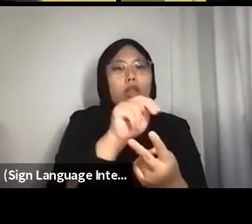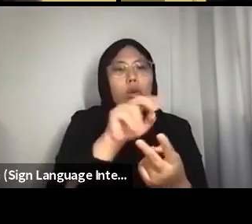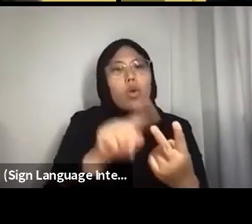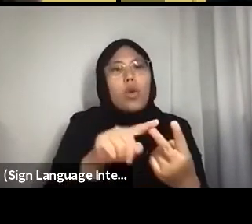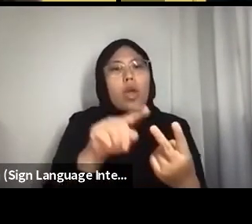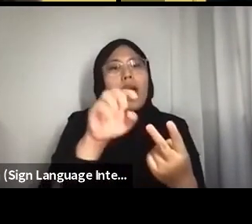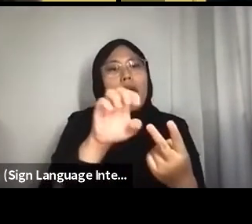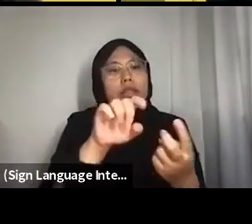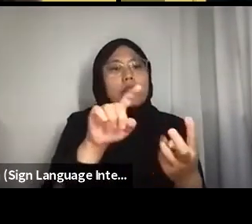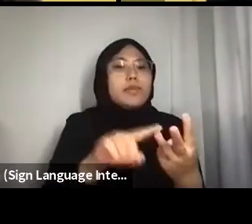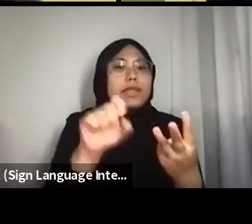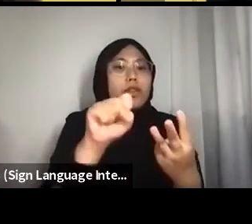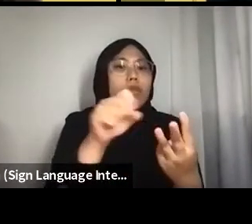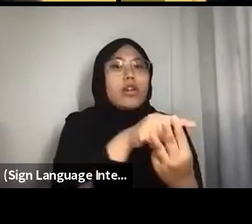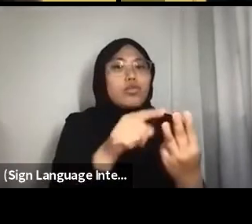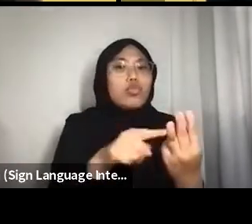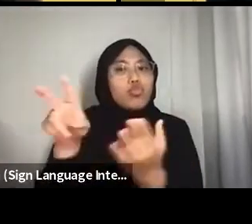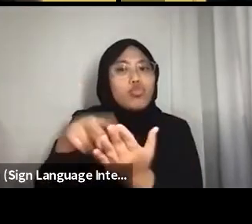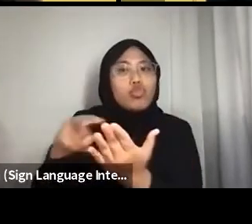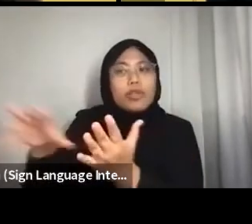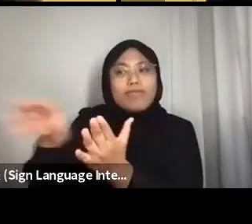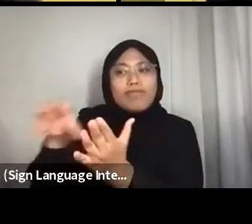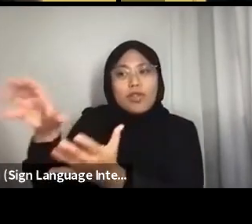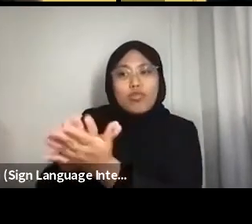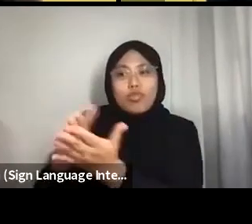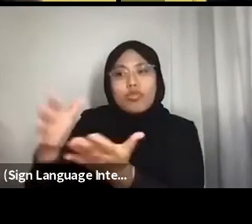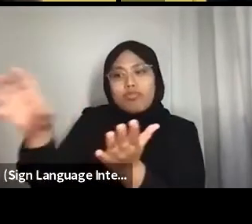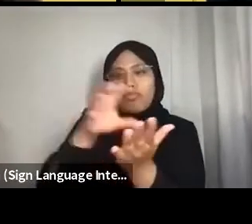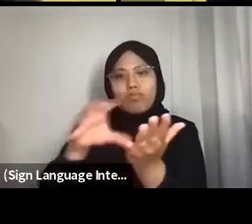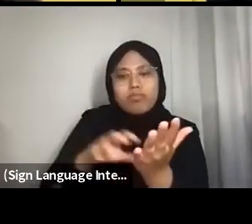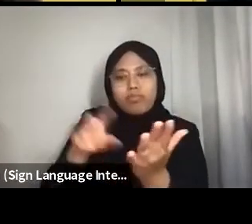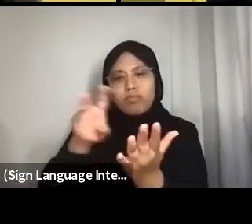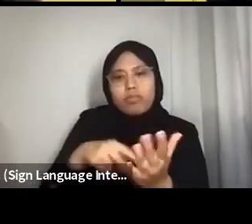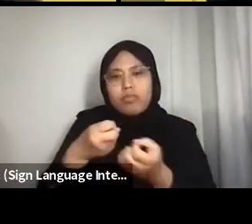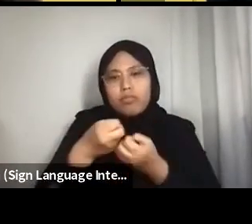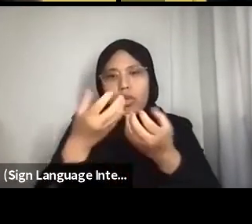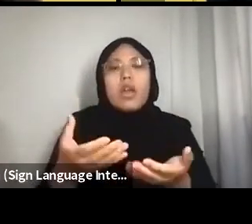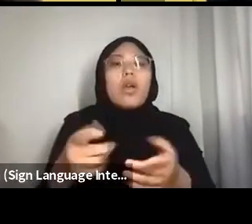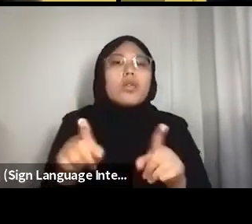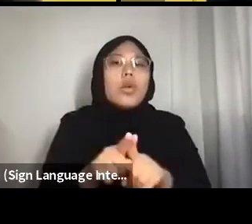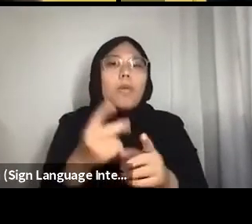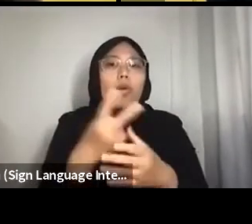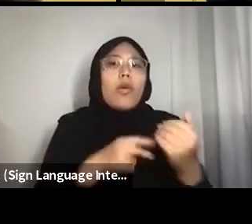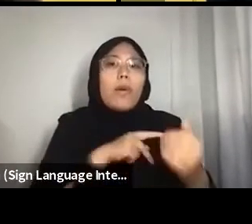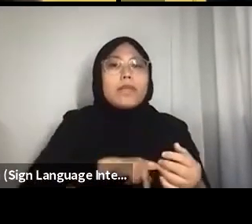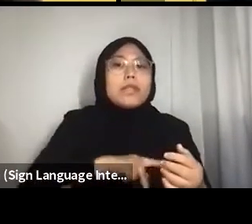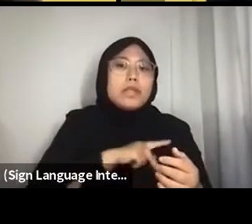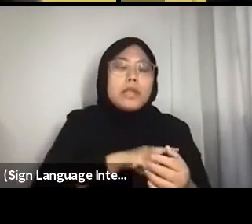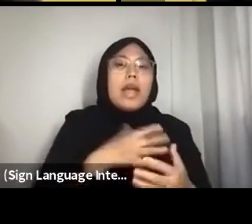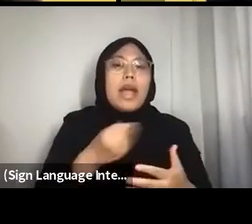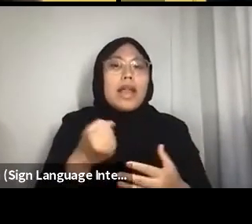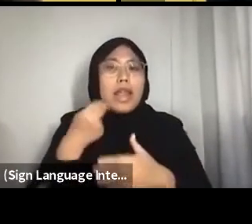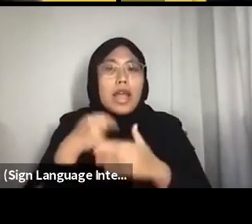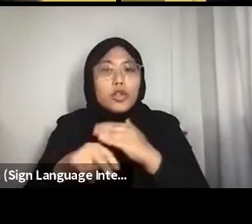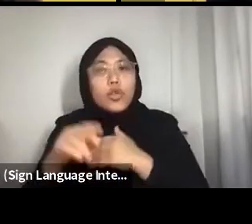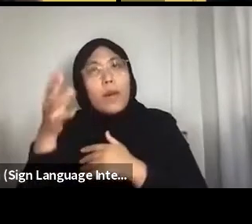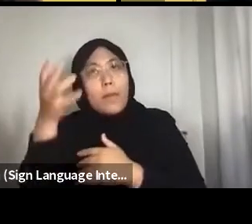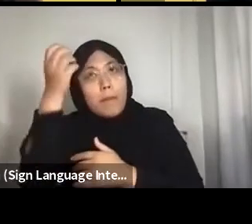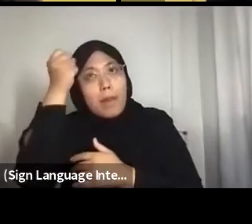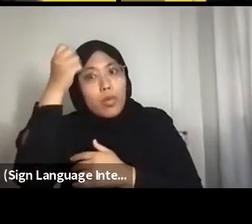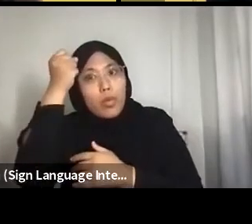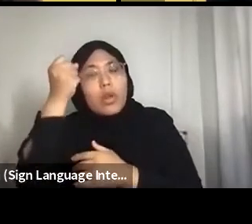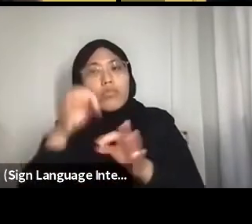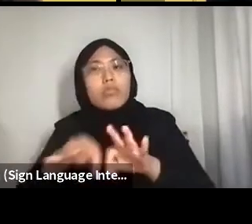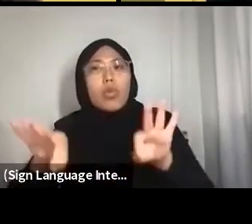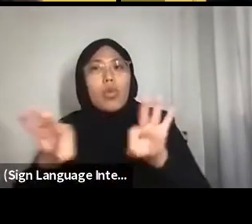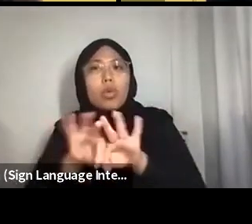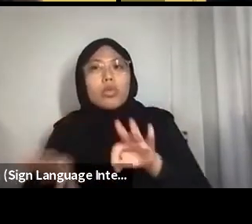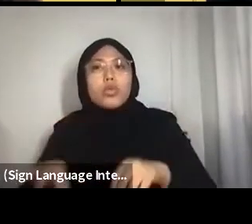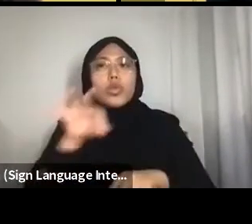You’ll see that memory, both collective as well as personal, natural, memory, play a big role in some of the essays that we have.